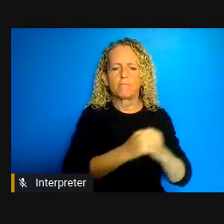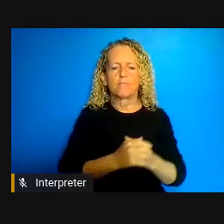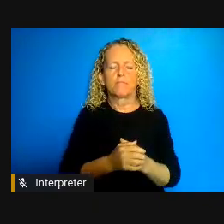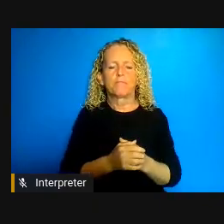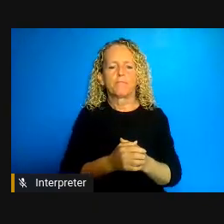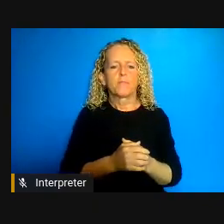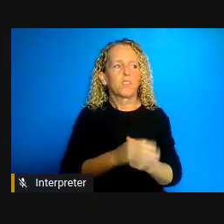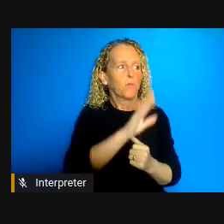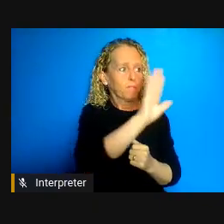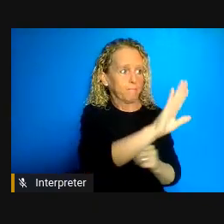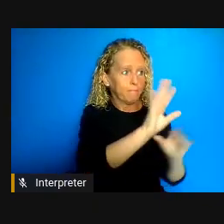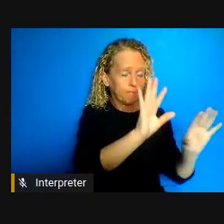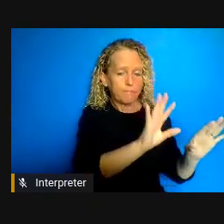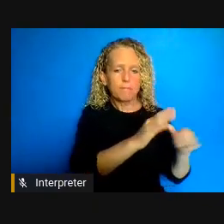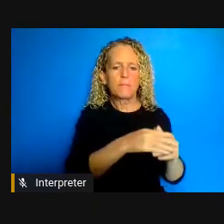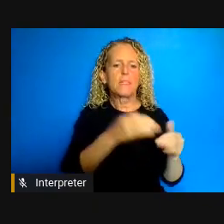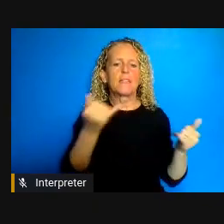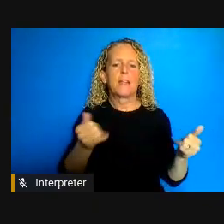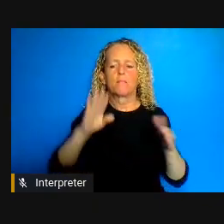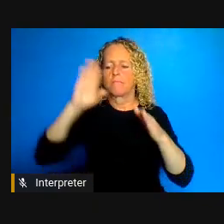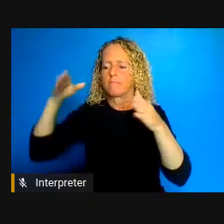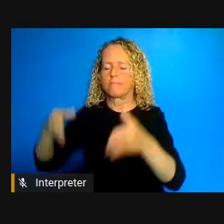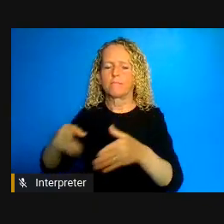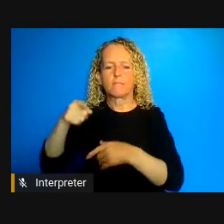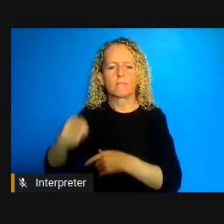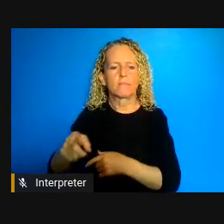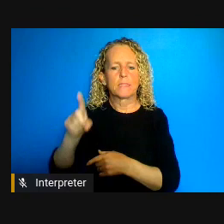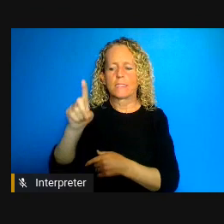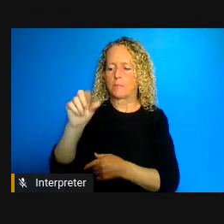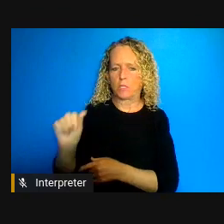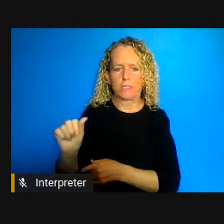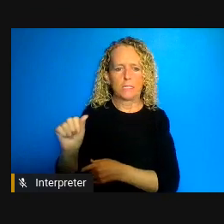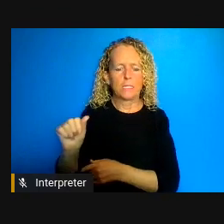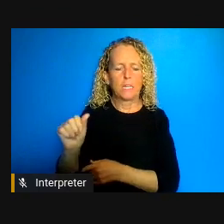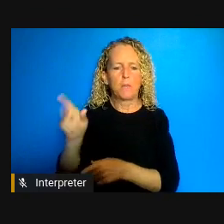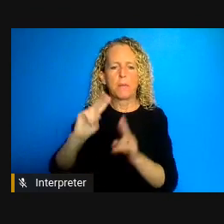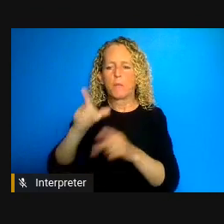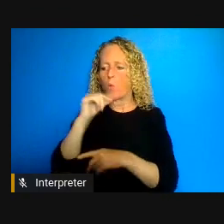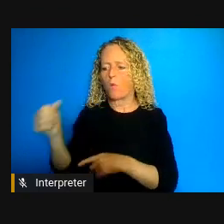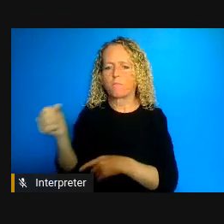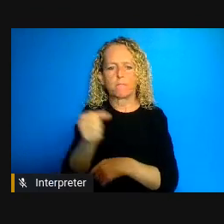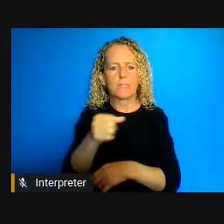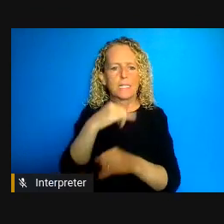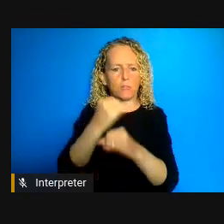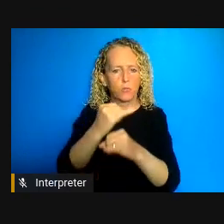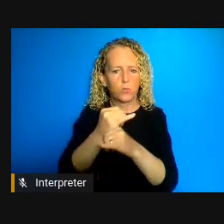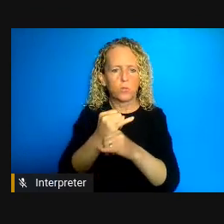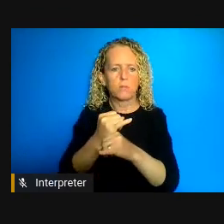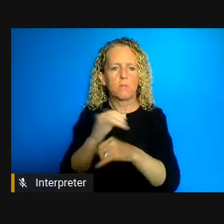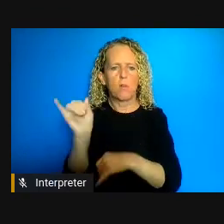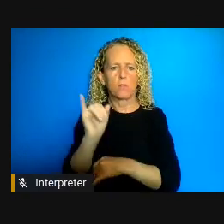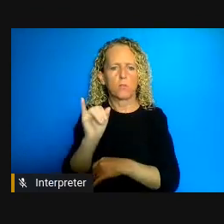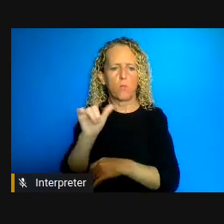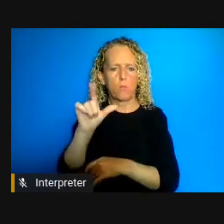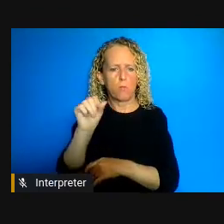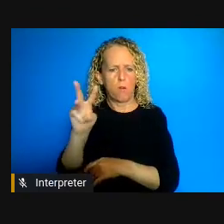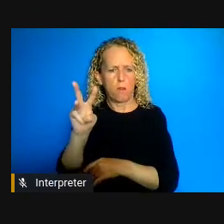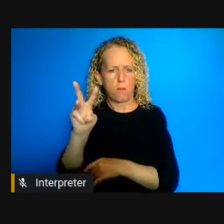disability institutions as I'll call them and law, Oh am i gone I just saw in